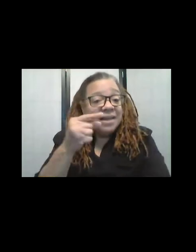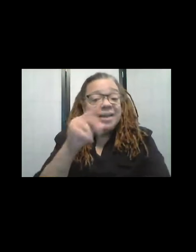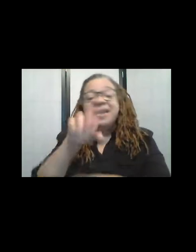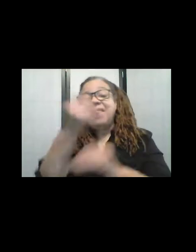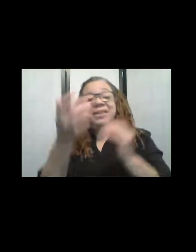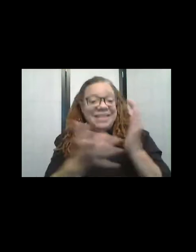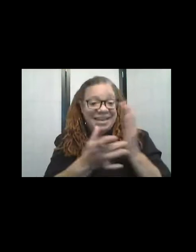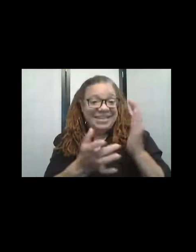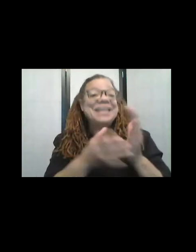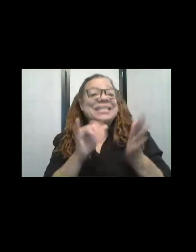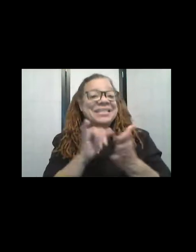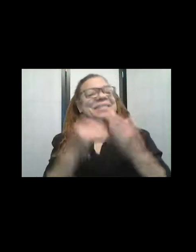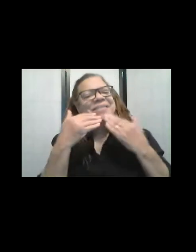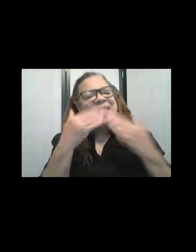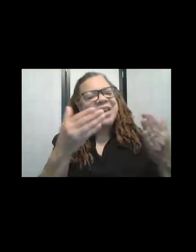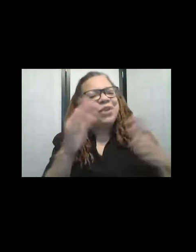brought forward. Thank you so much for sharing this information!